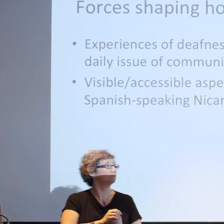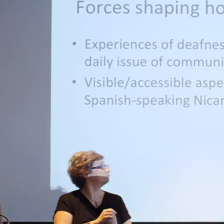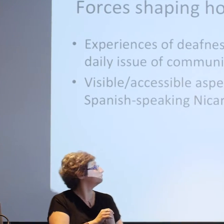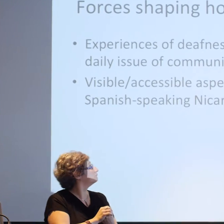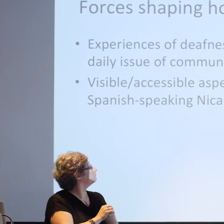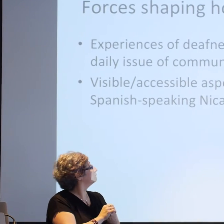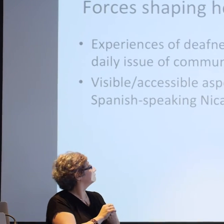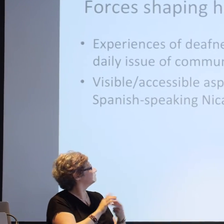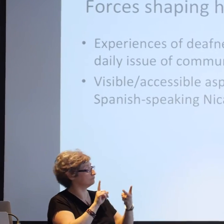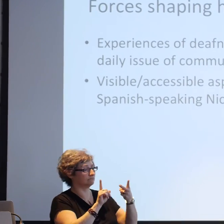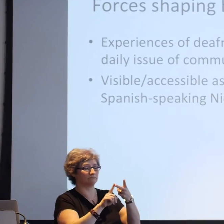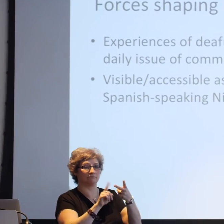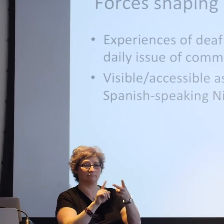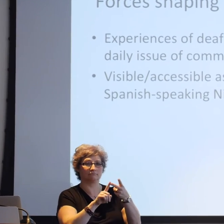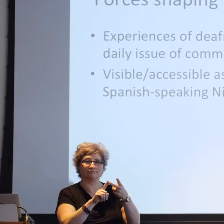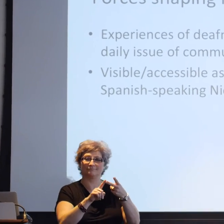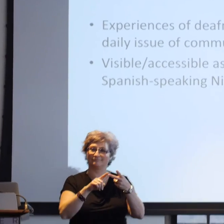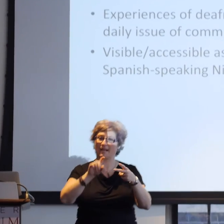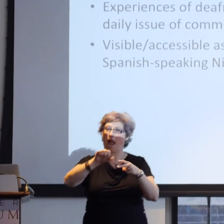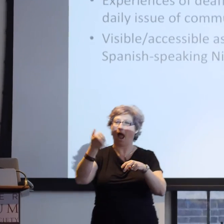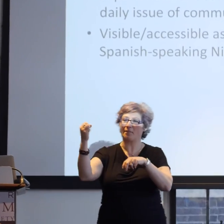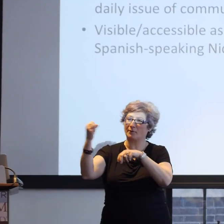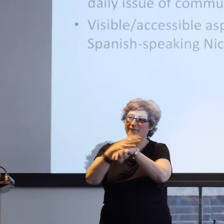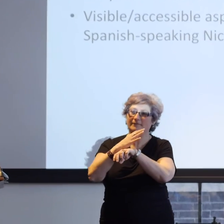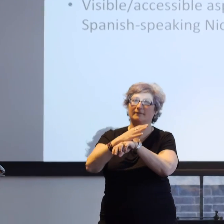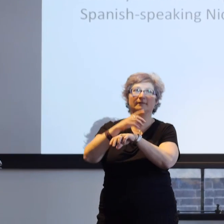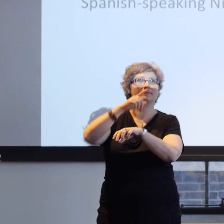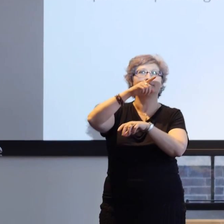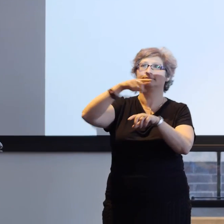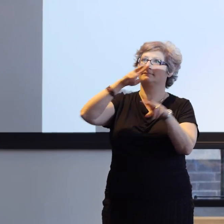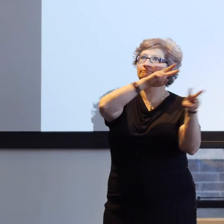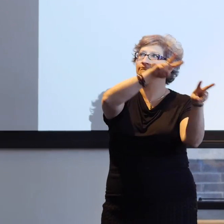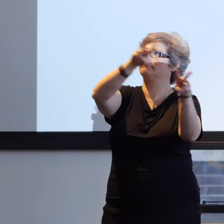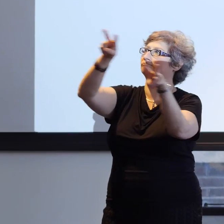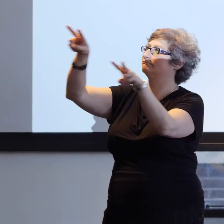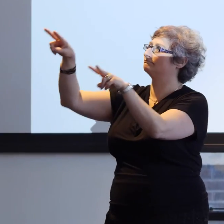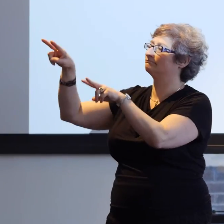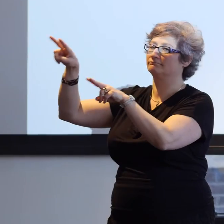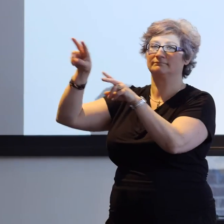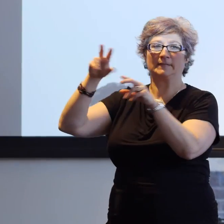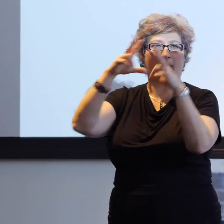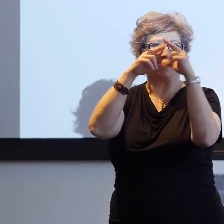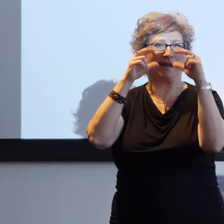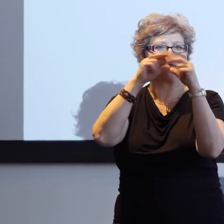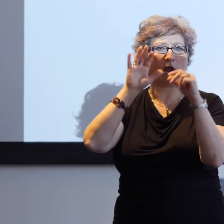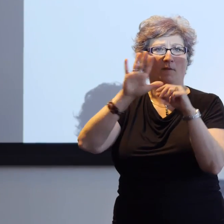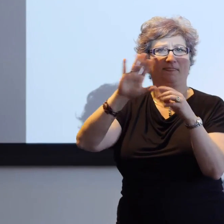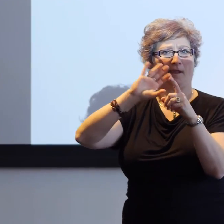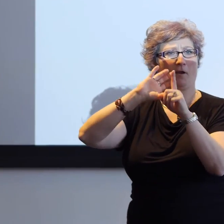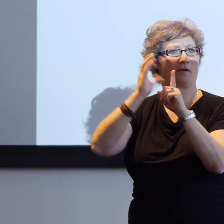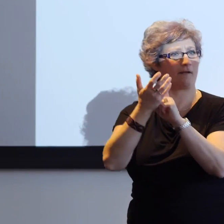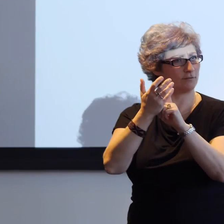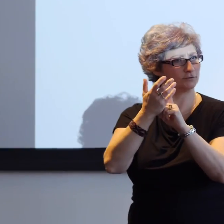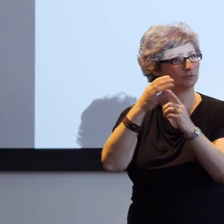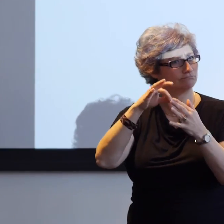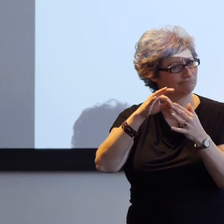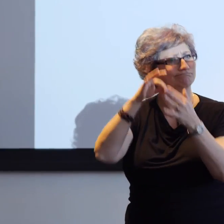He was not following the model of immediate immersion that's very common in the United States for Deaf people